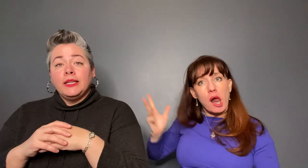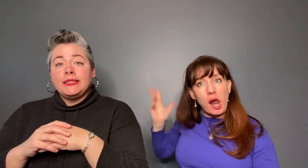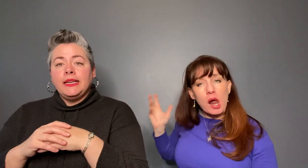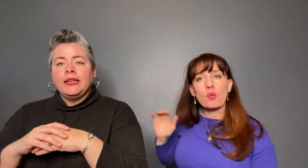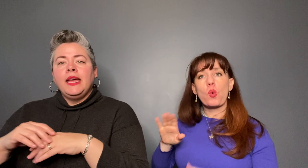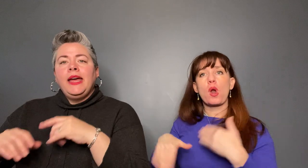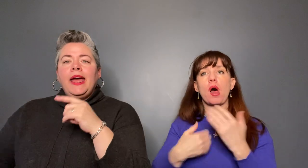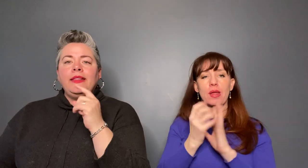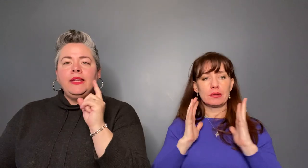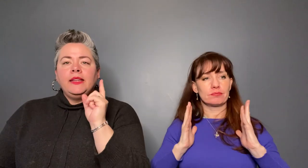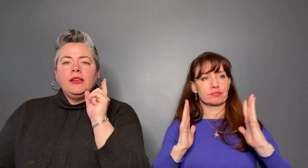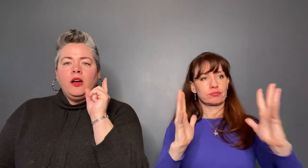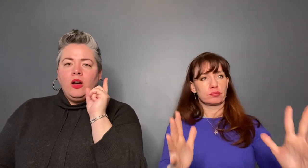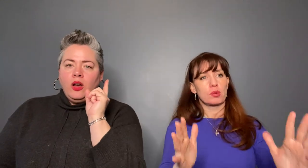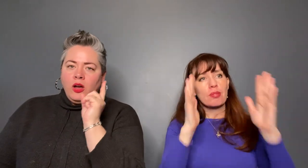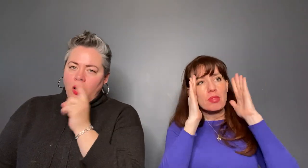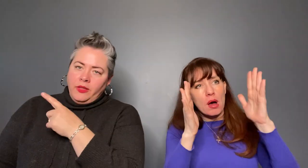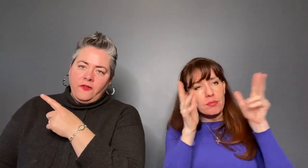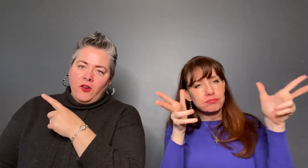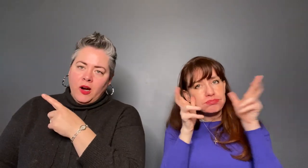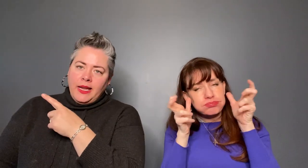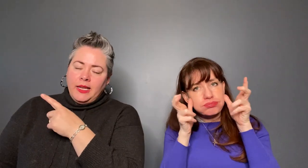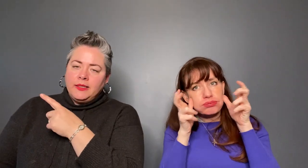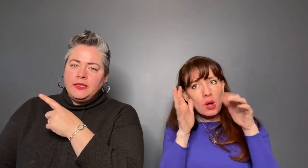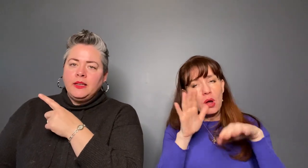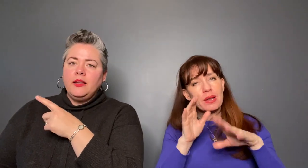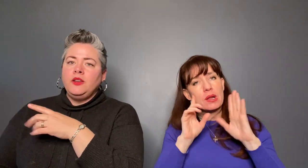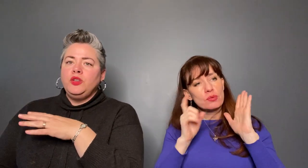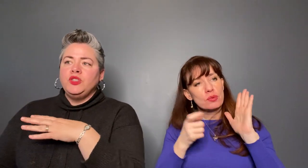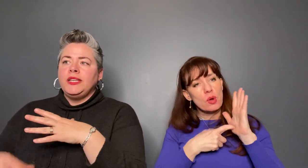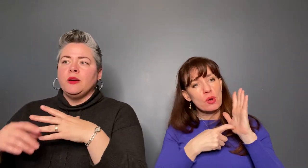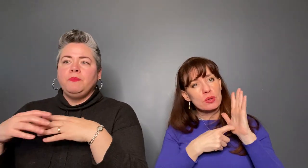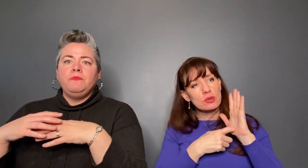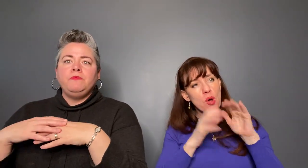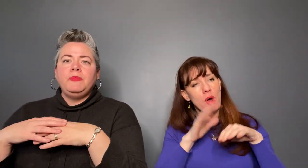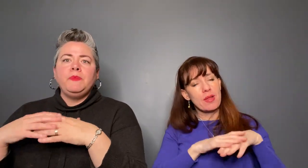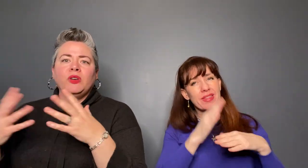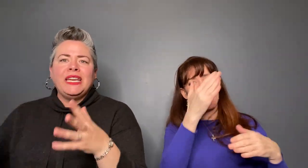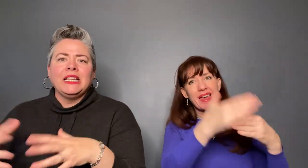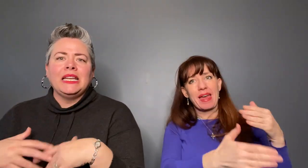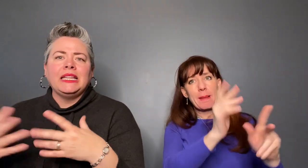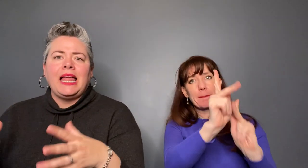listening and then on the far end you just hear people giggling and laughing